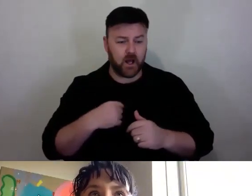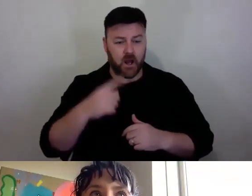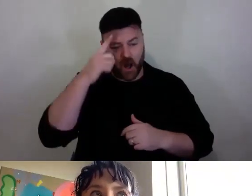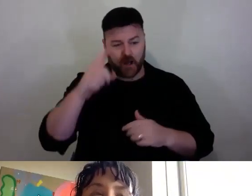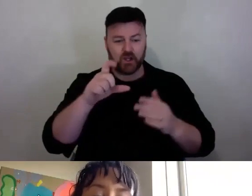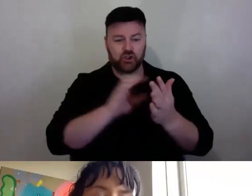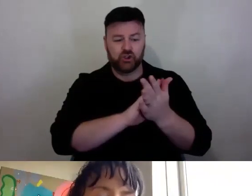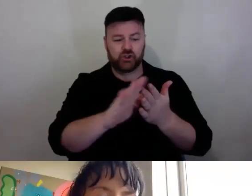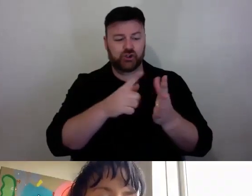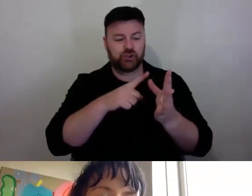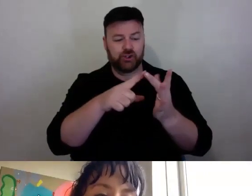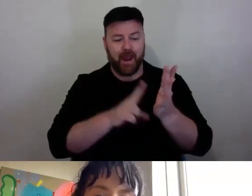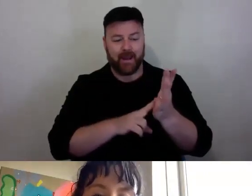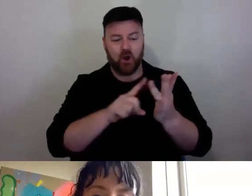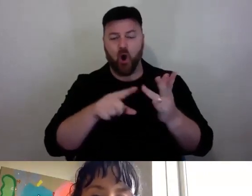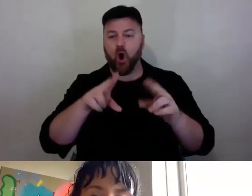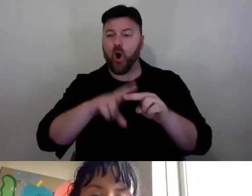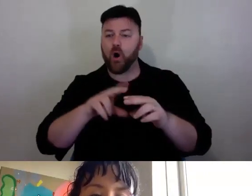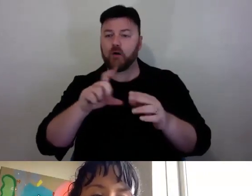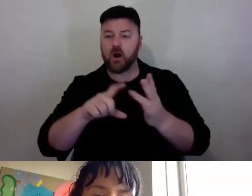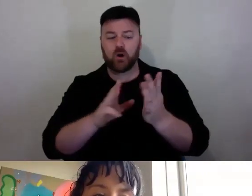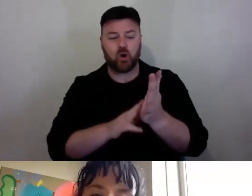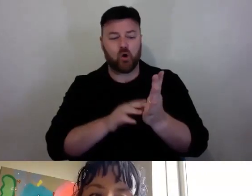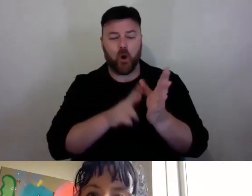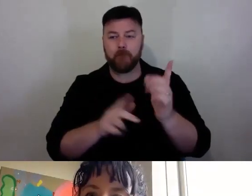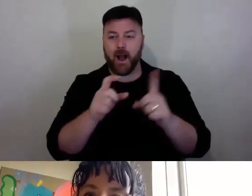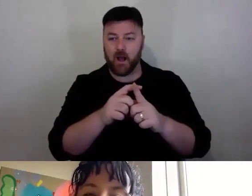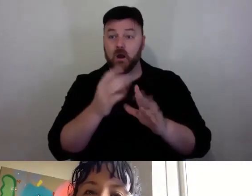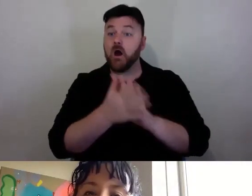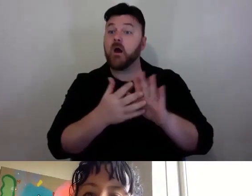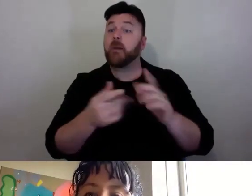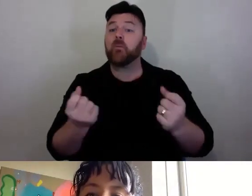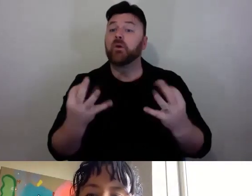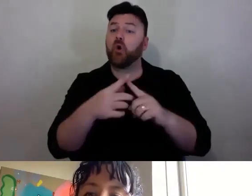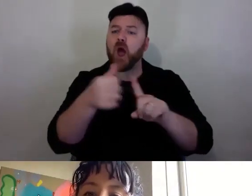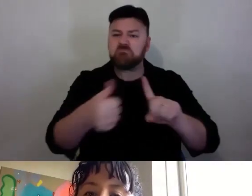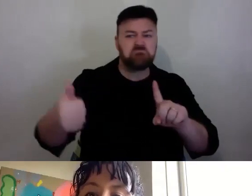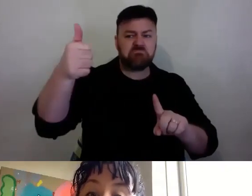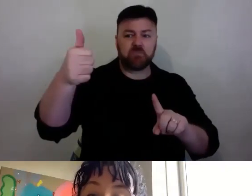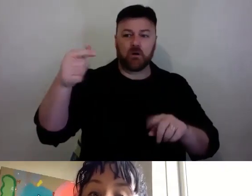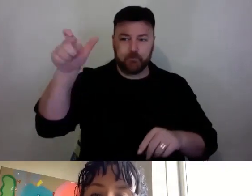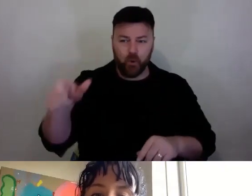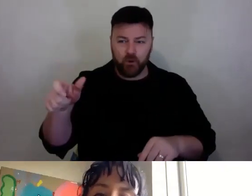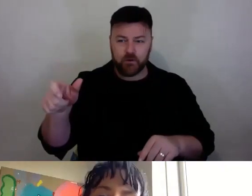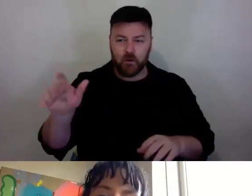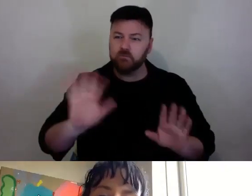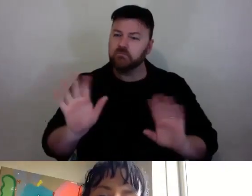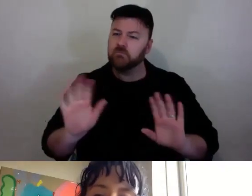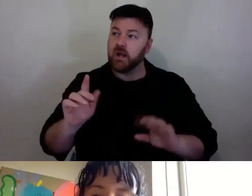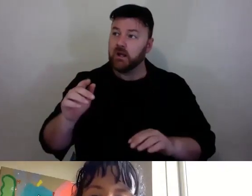there is no director, doesn't mean there is no chain of command. Who has the final say? I think someone can have the final say and there is